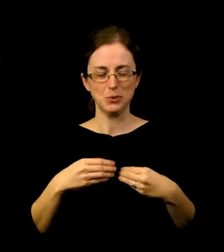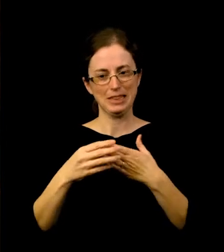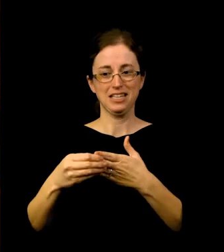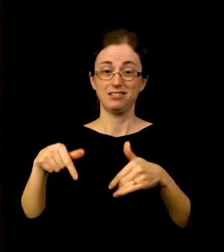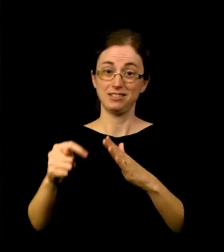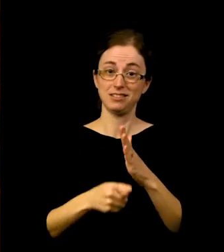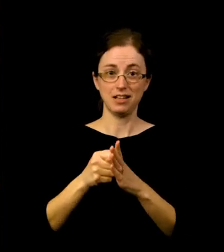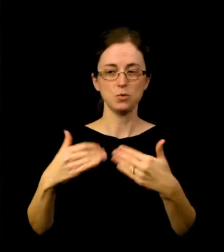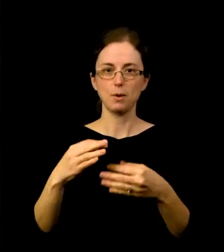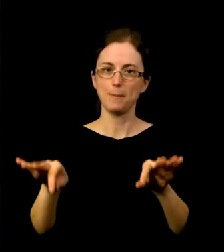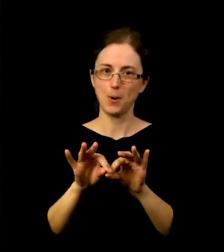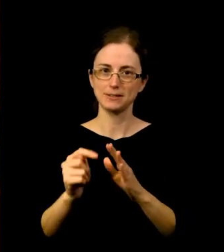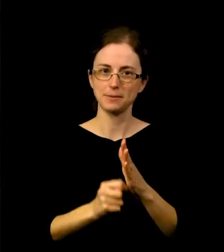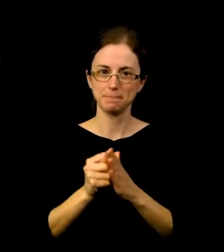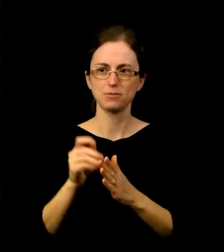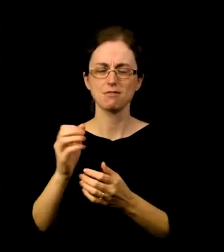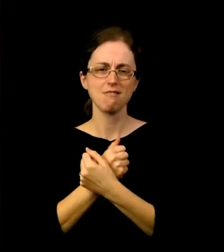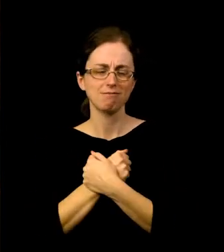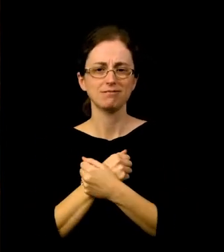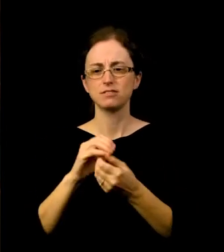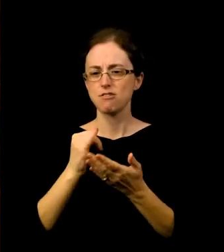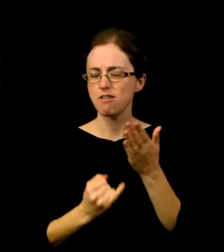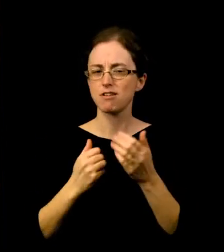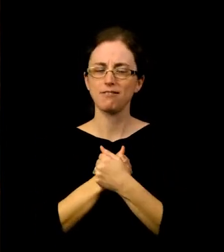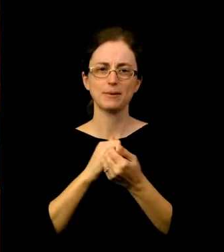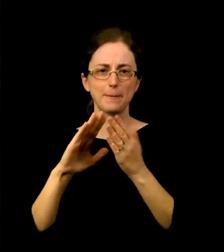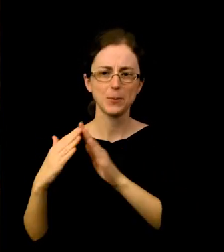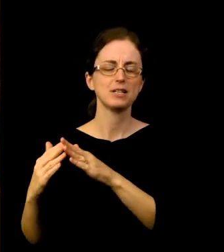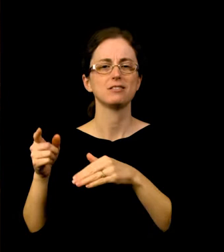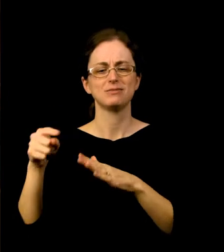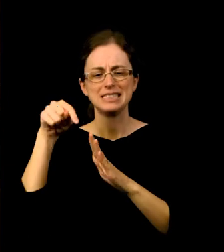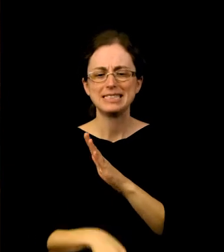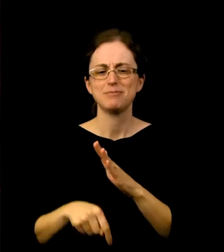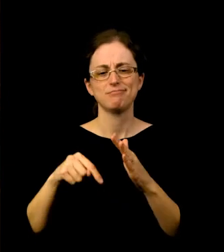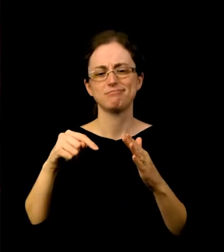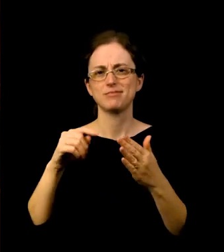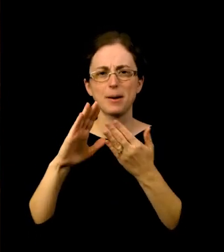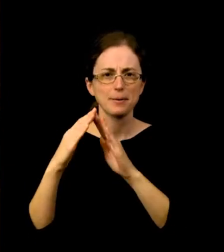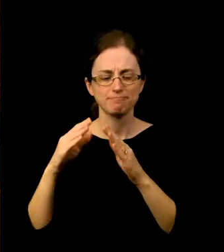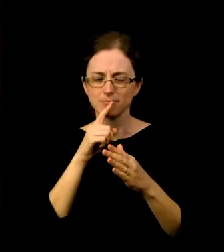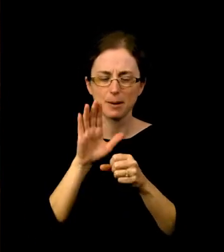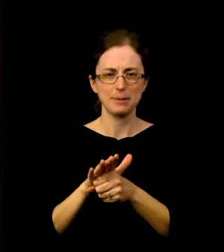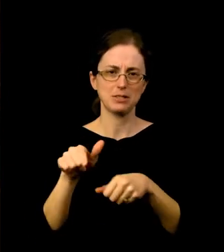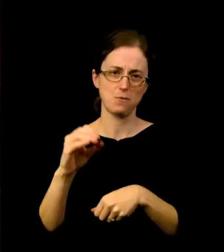Her love of art and community, experiences in education and public service, and deep commitment to Oregon make her the ideal leader.